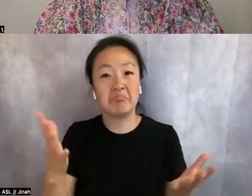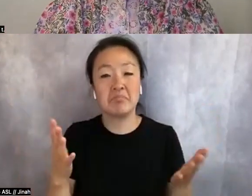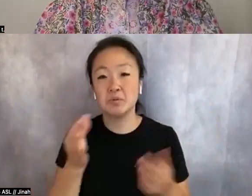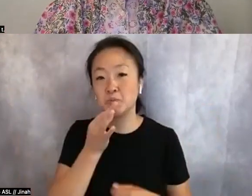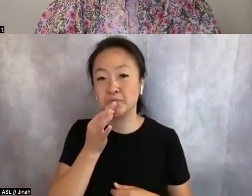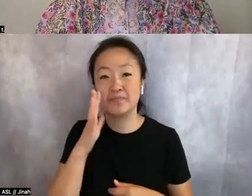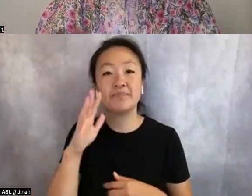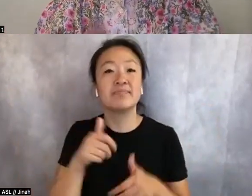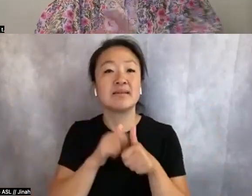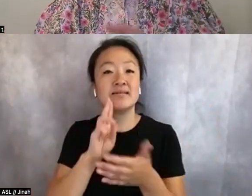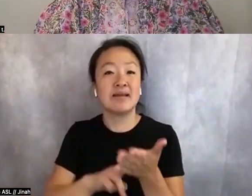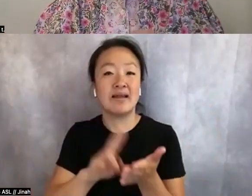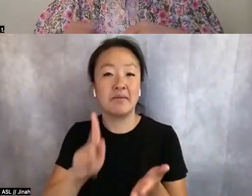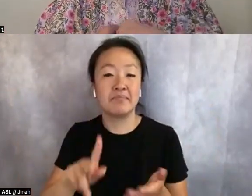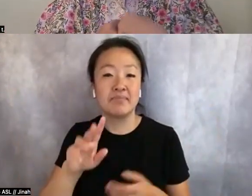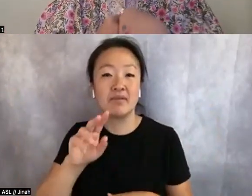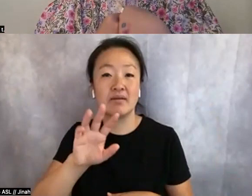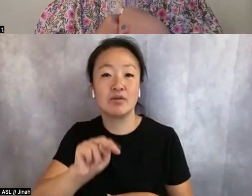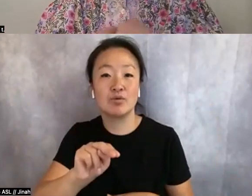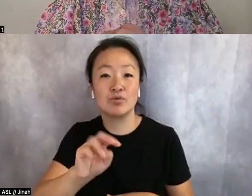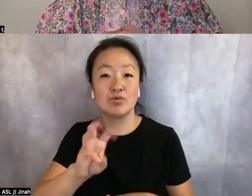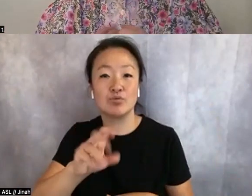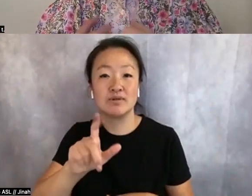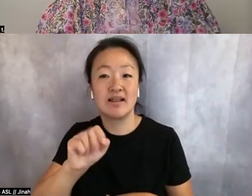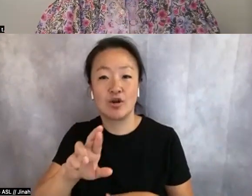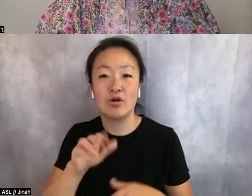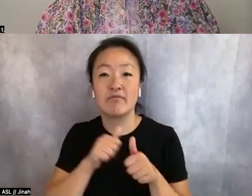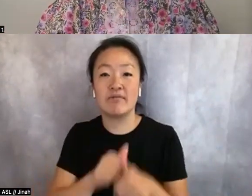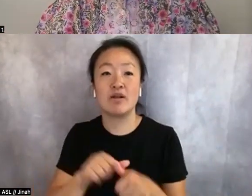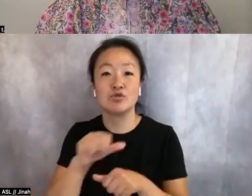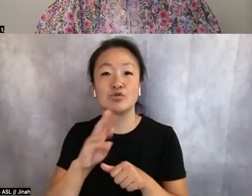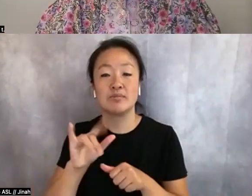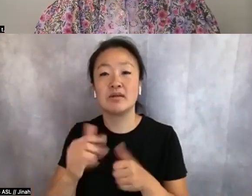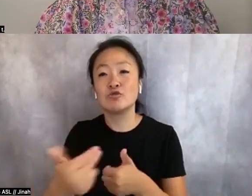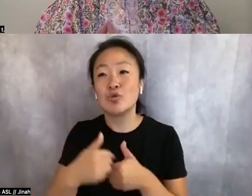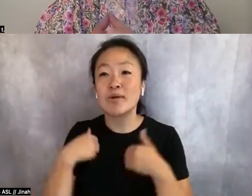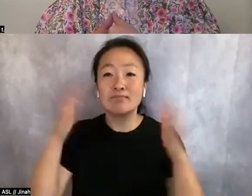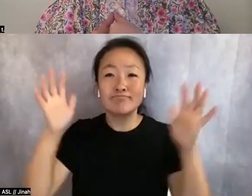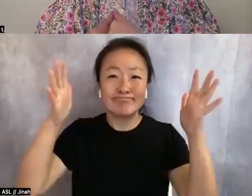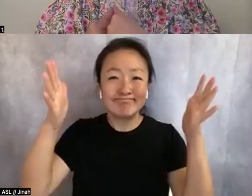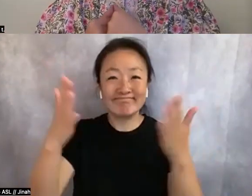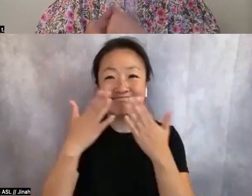on social media. I really want you to join me in applauding and thanking our dear ASL interpreters